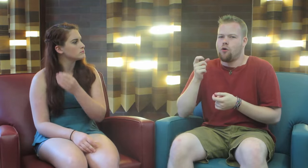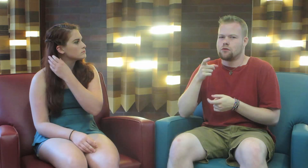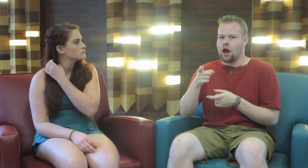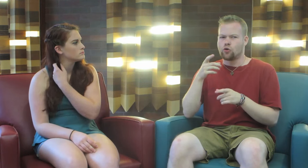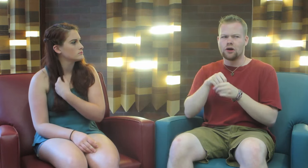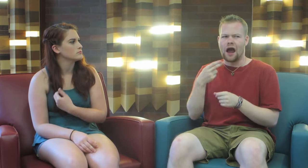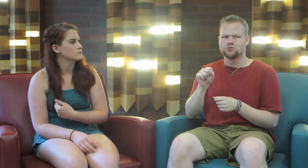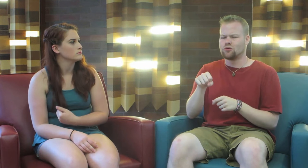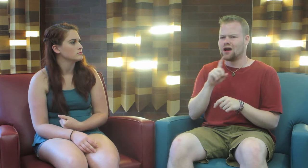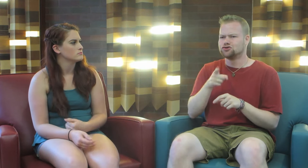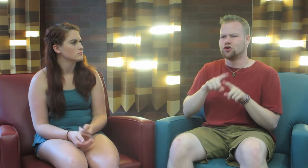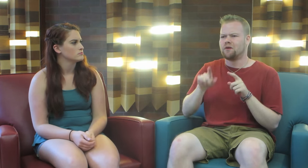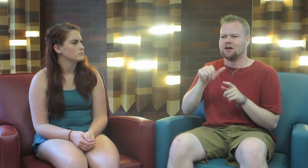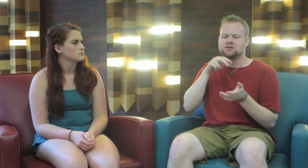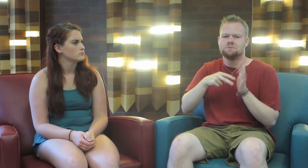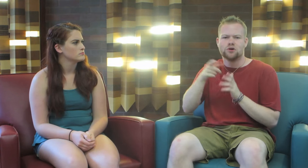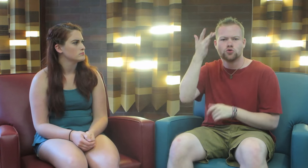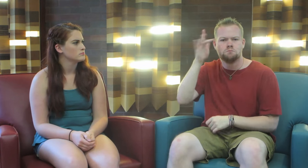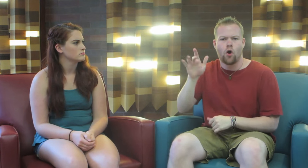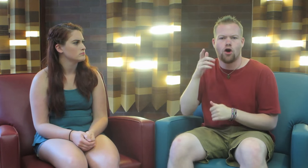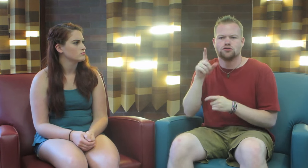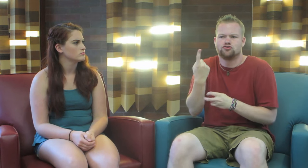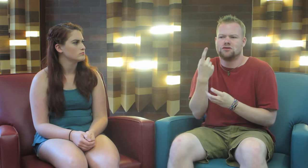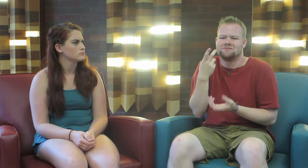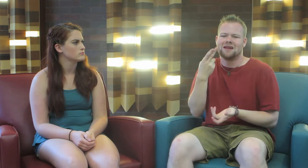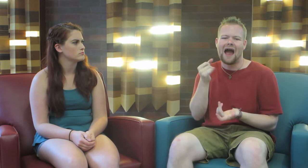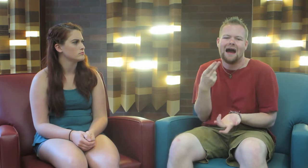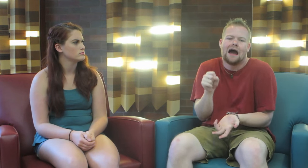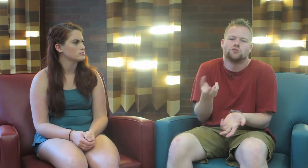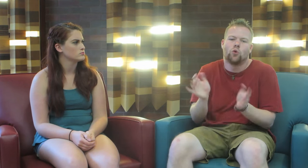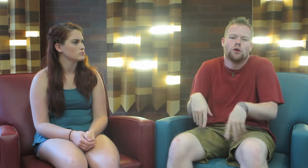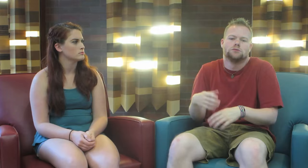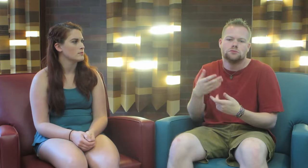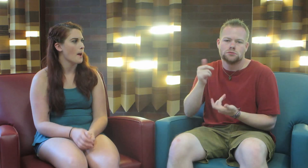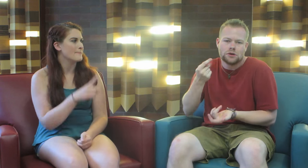You’re in high school, yeah sure, but that doesn’t mean you’re smart. It’s high school, whatever.